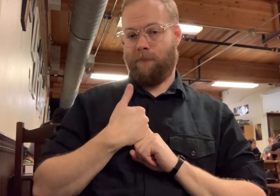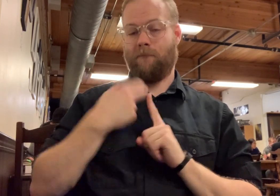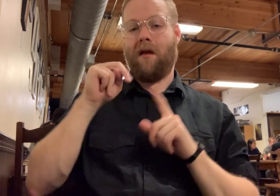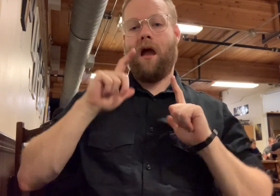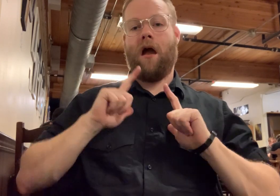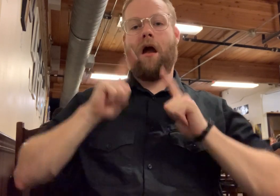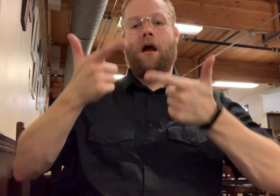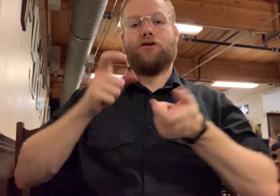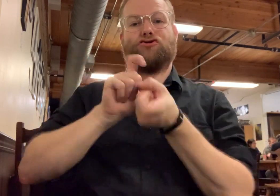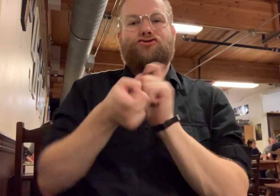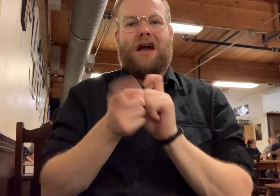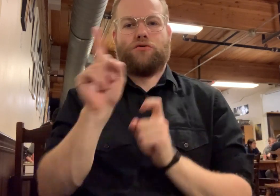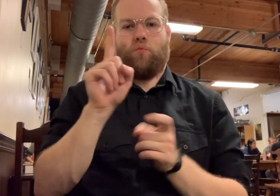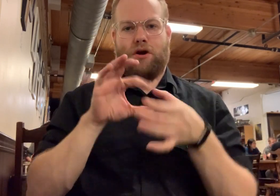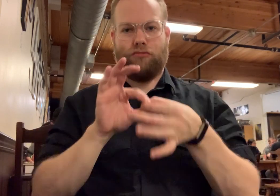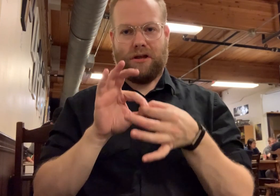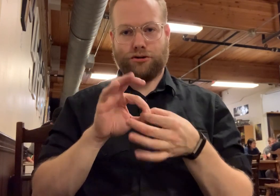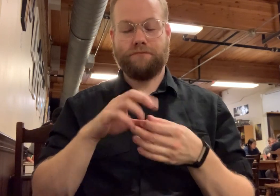then change where the relationship is.